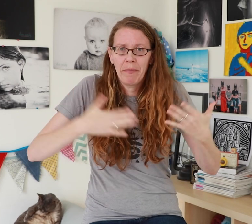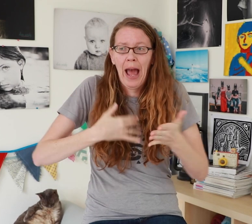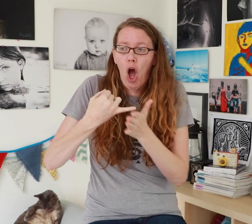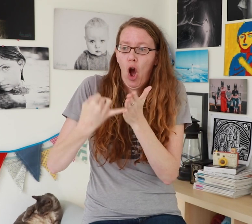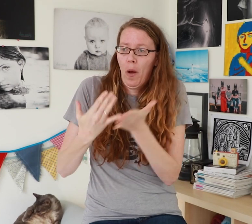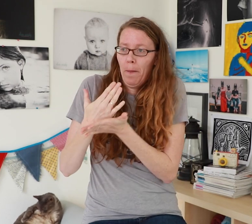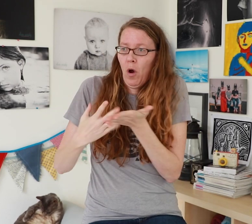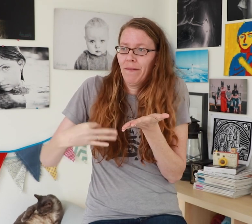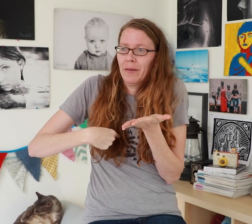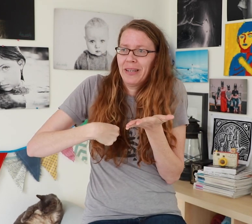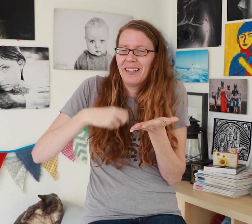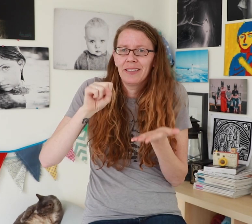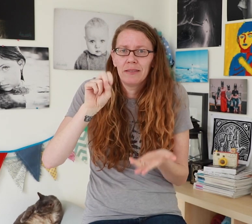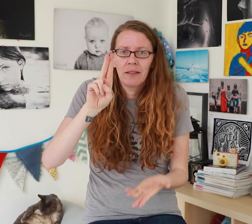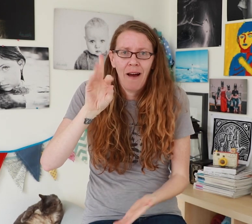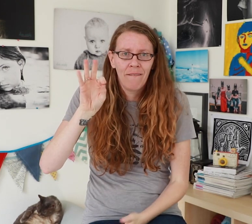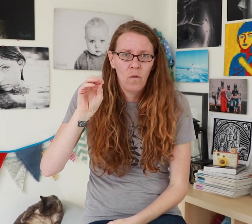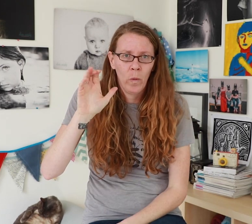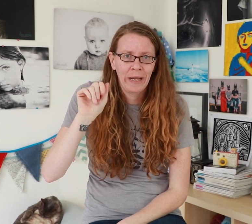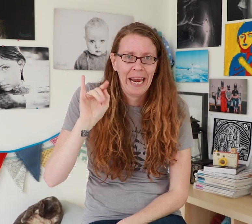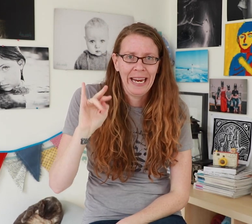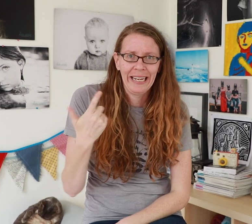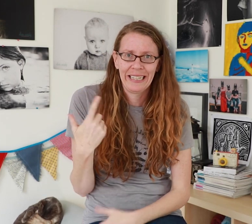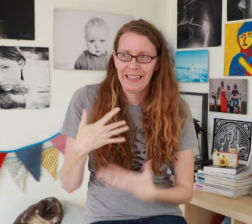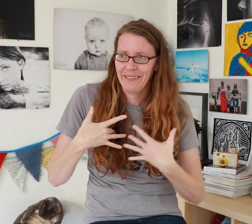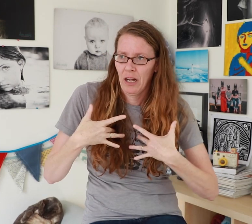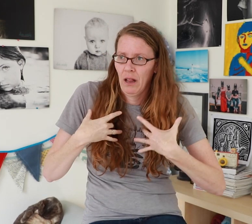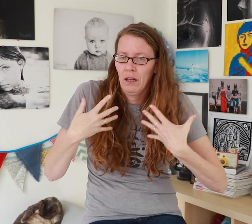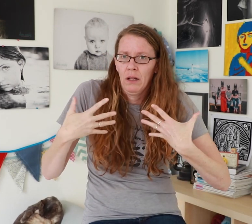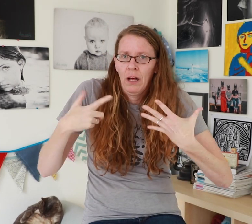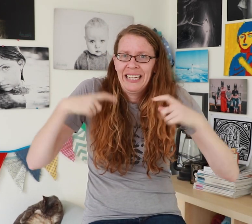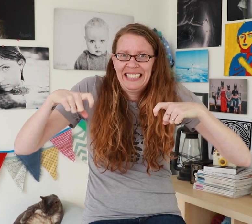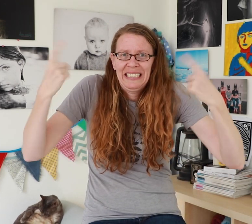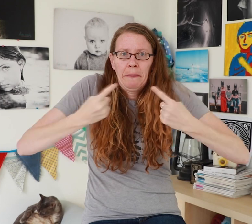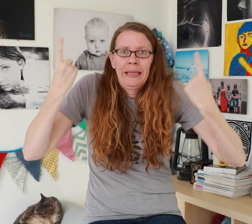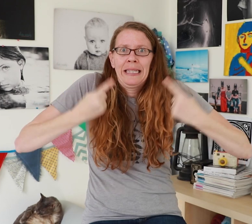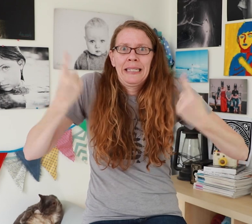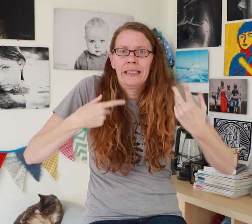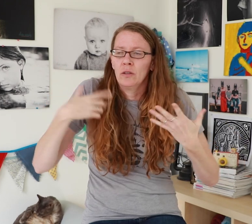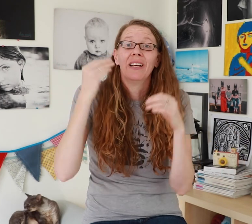The lack of art expression was suffocating me and I needed to do something about it!